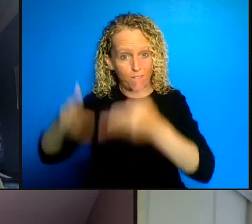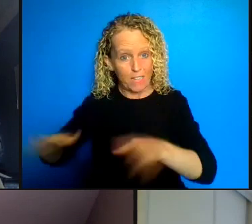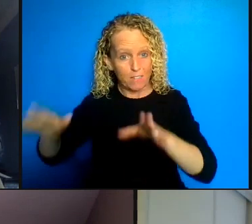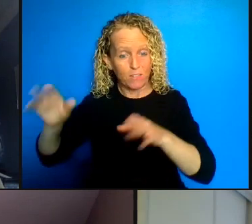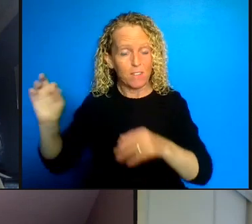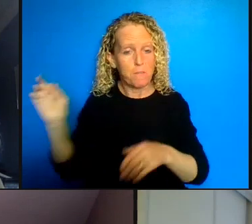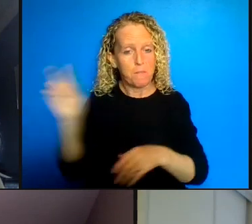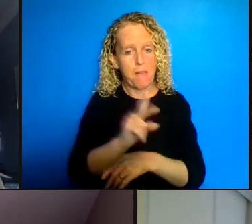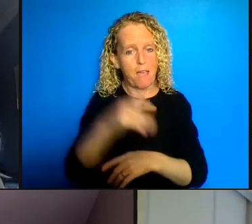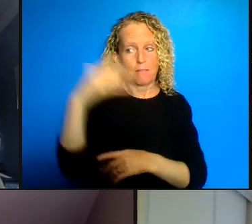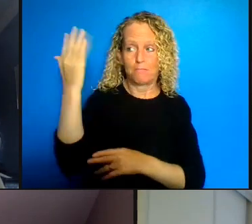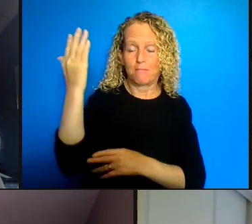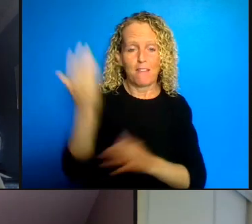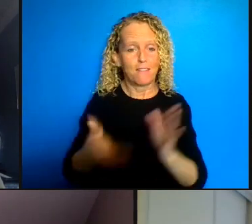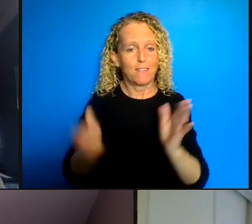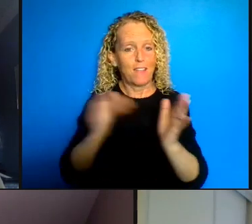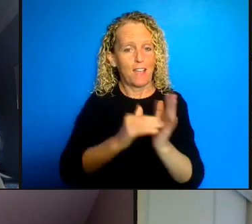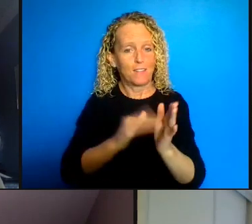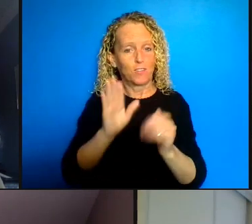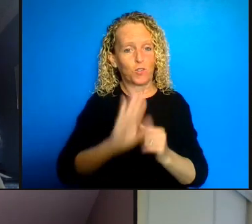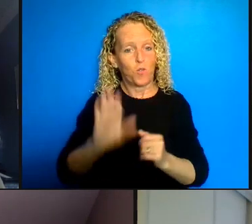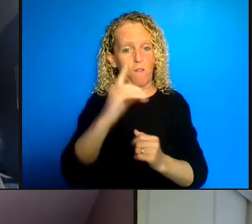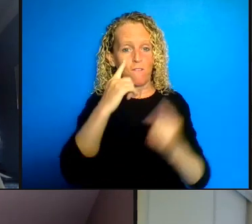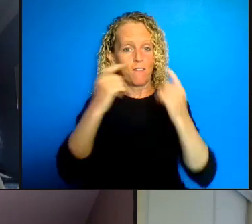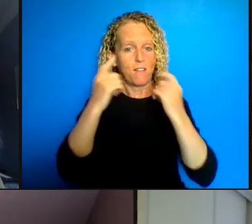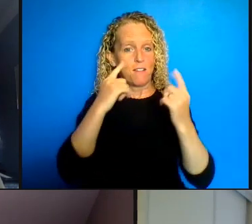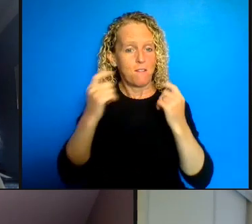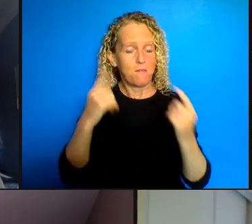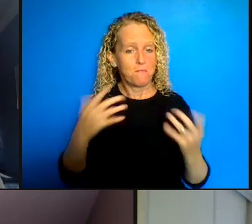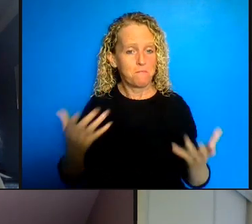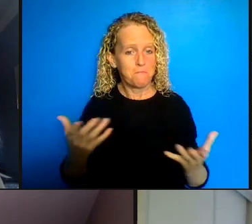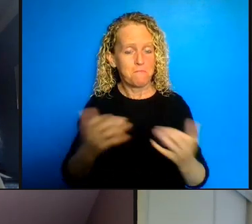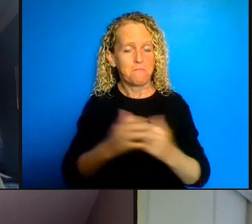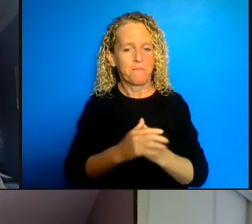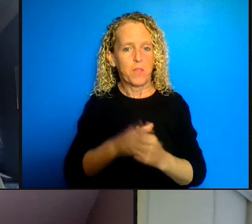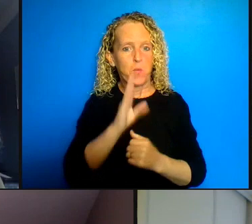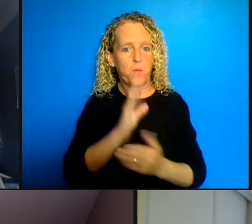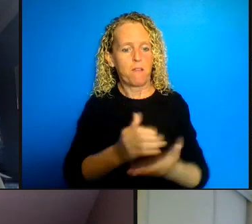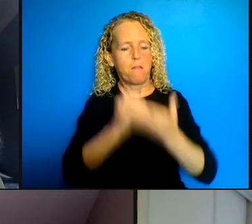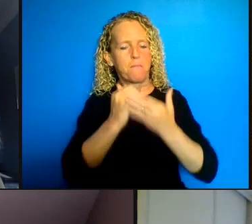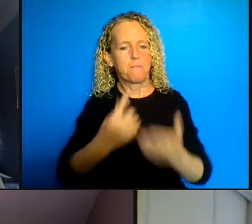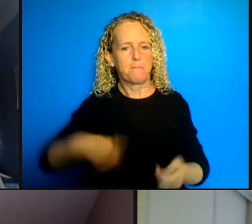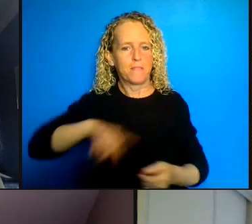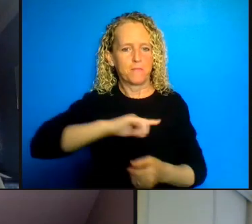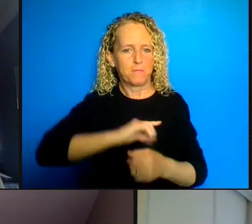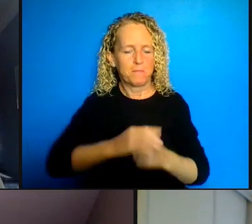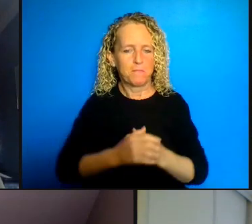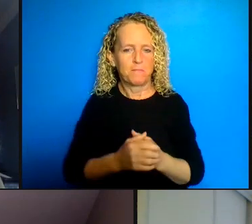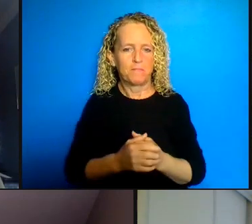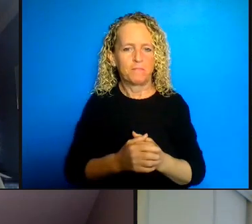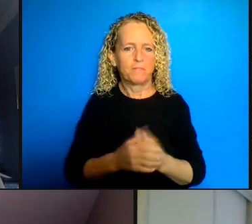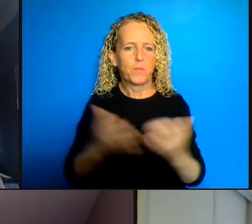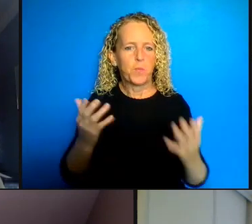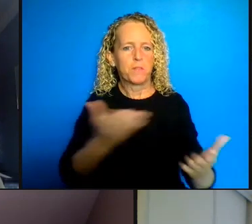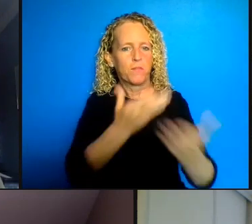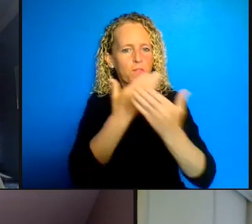extremely helpful to us. So I'd like again to thank the panelists, I also want